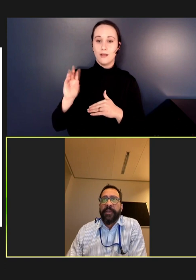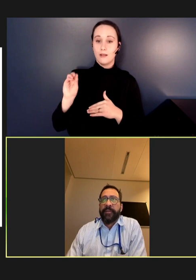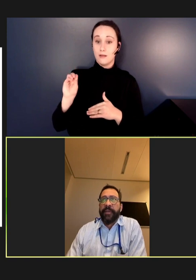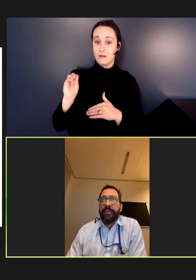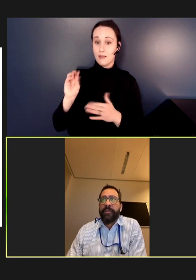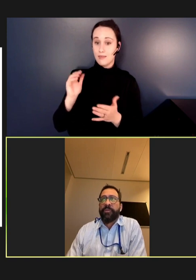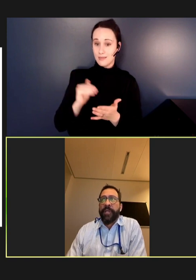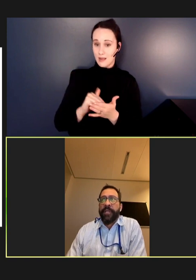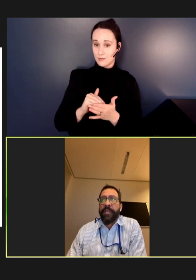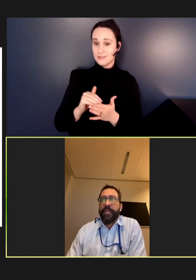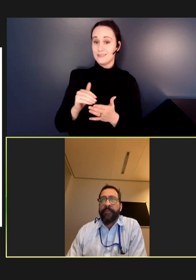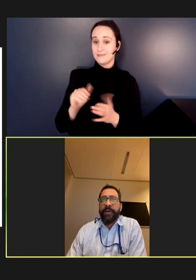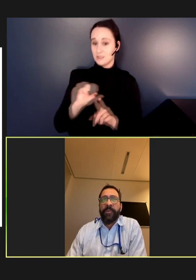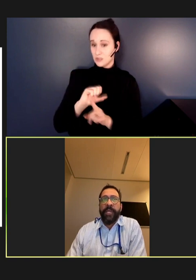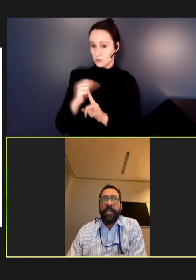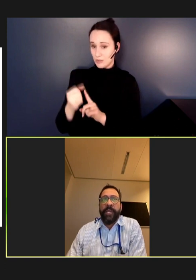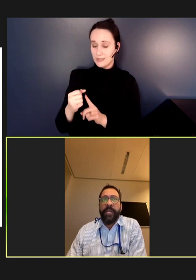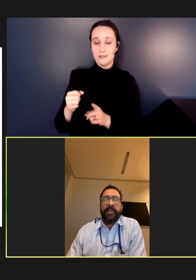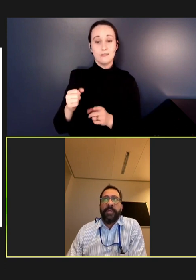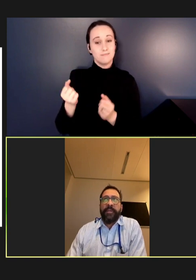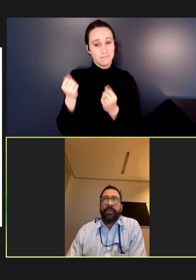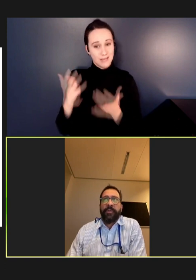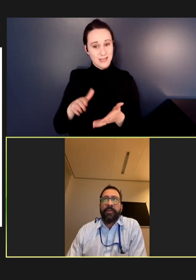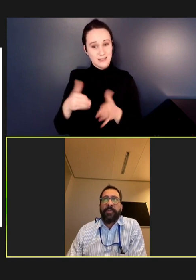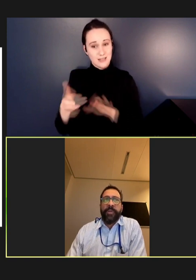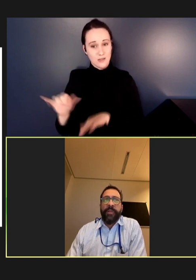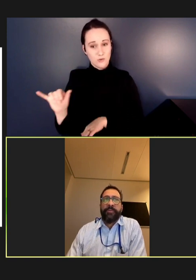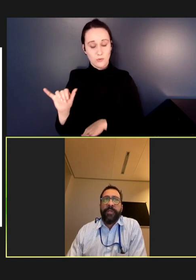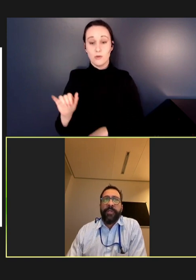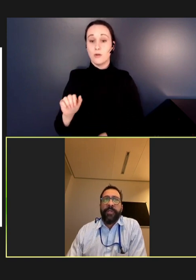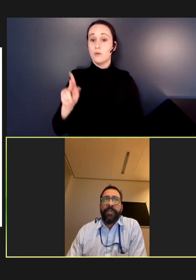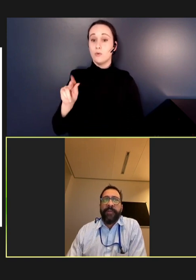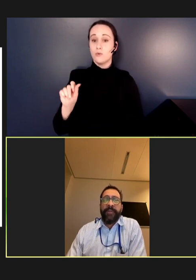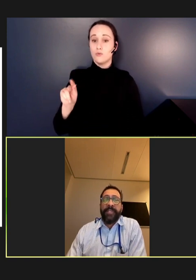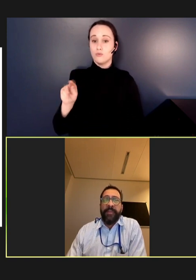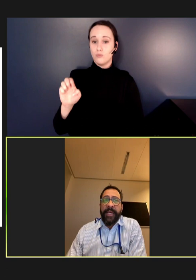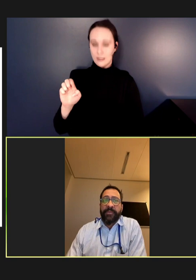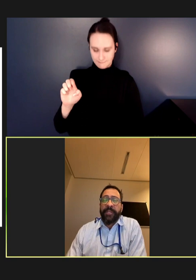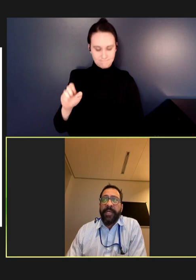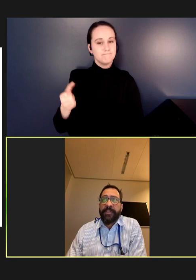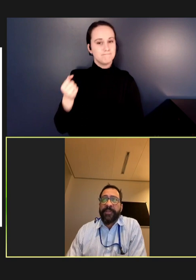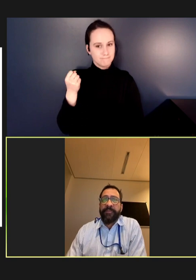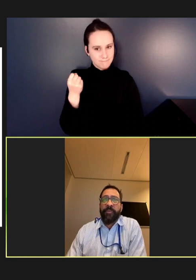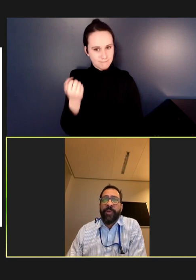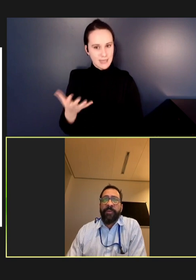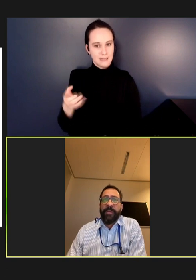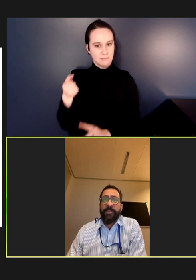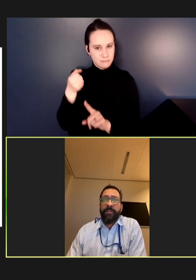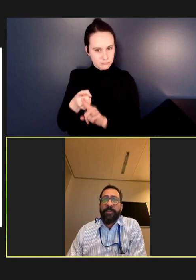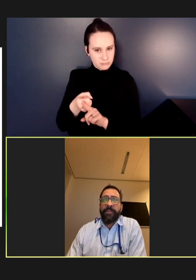that Ukraine carried a lot of that weight. During 2023, we had 58,000 cases from 41 member states,